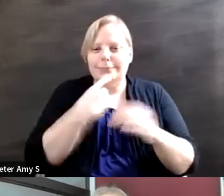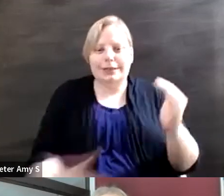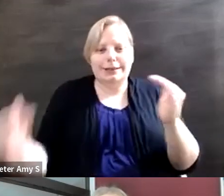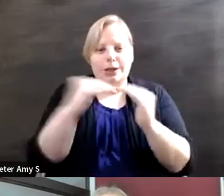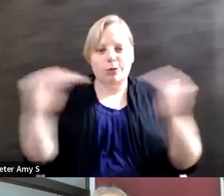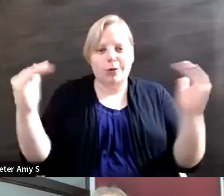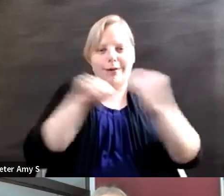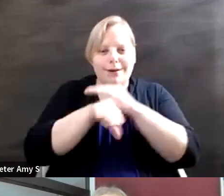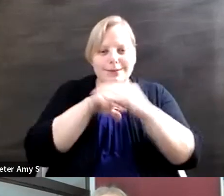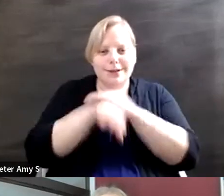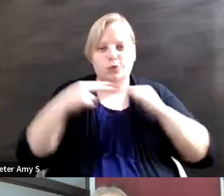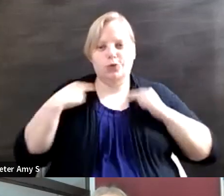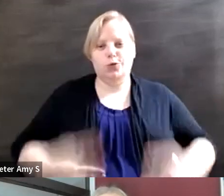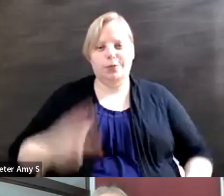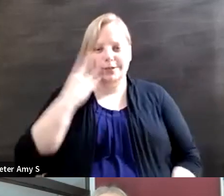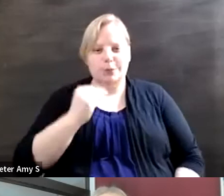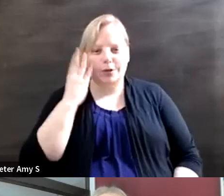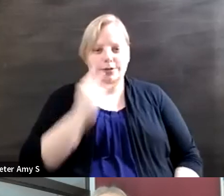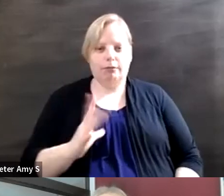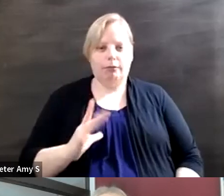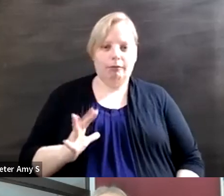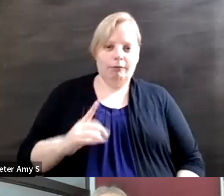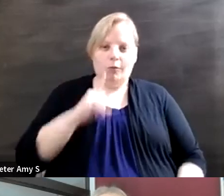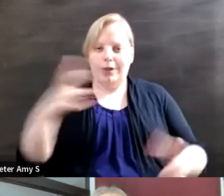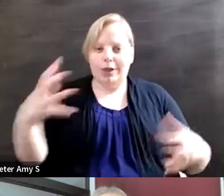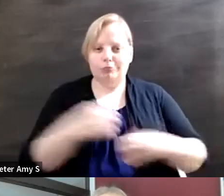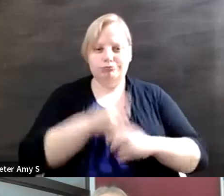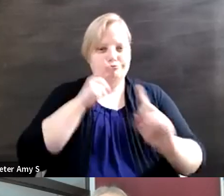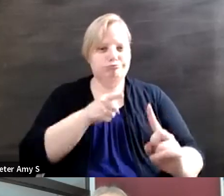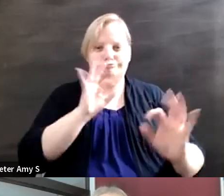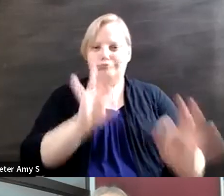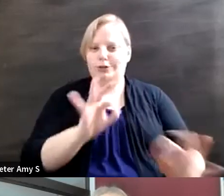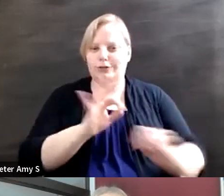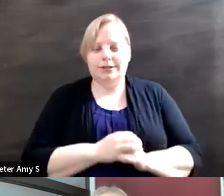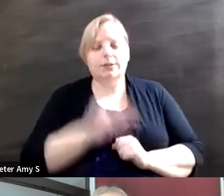I think that summarized it so well and when we look at what we can do next it is absolutely